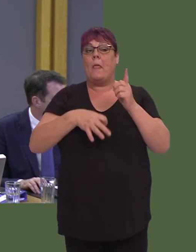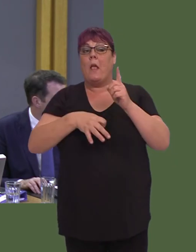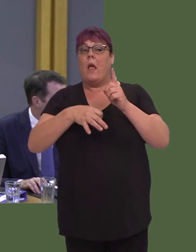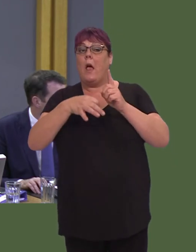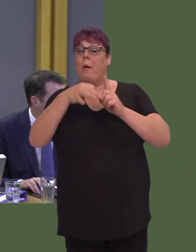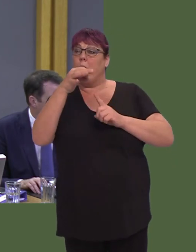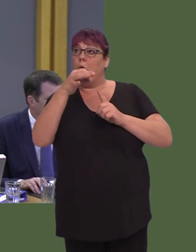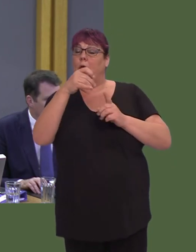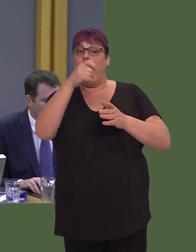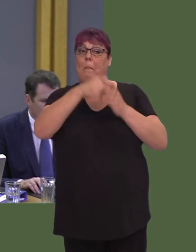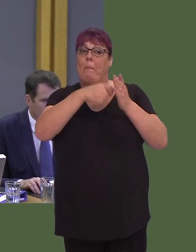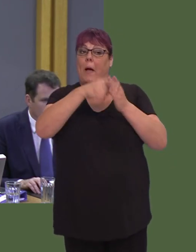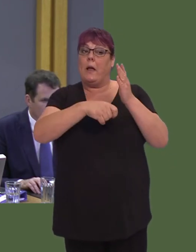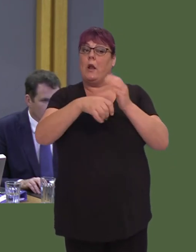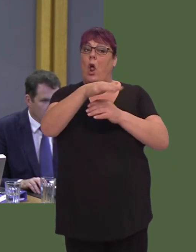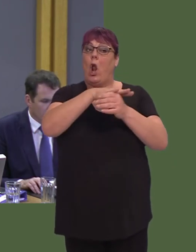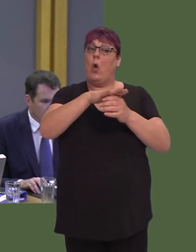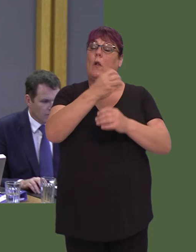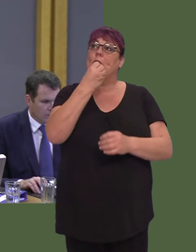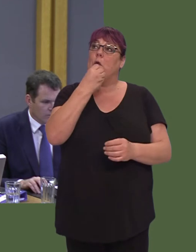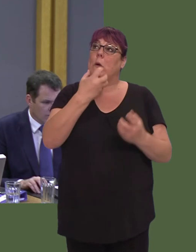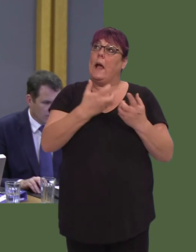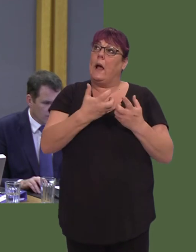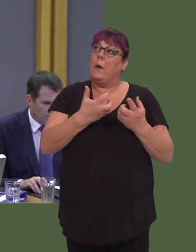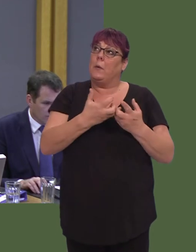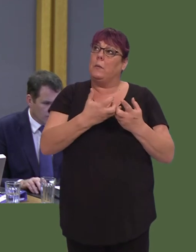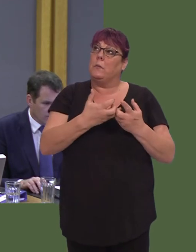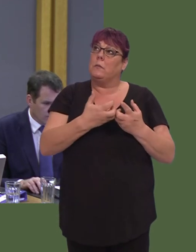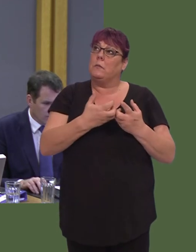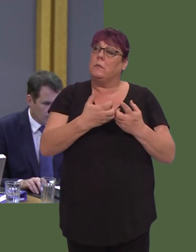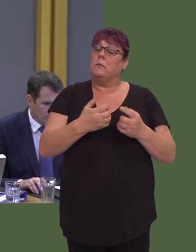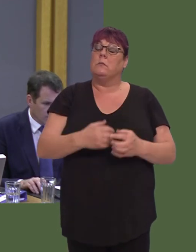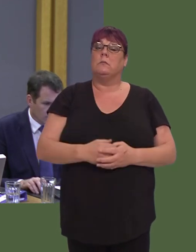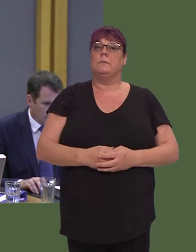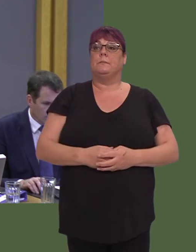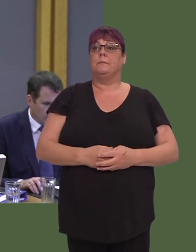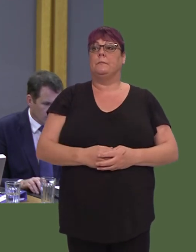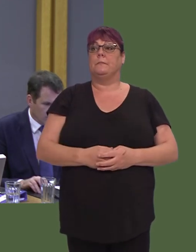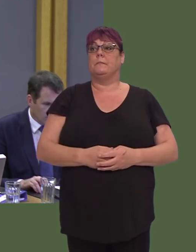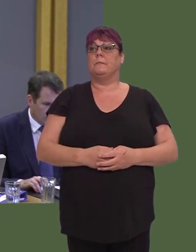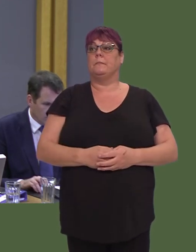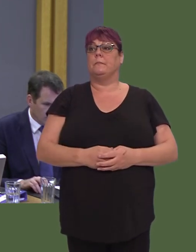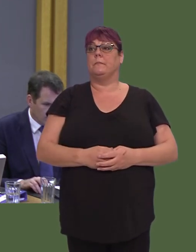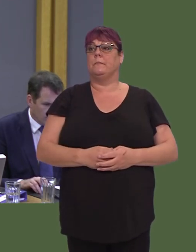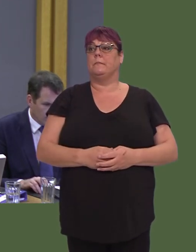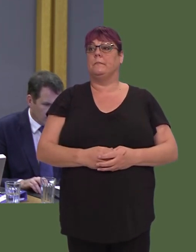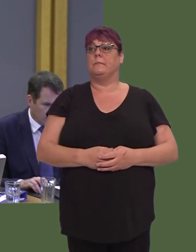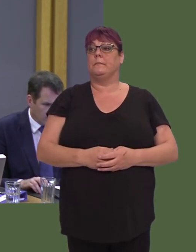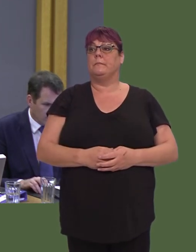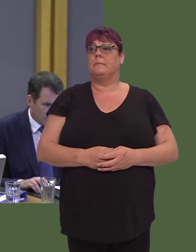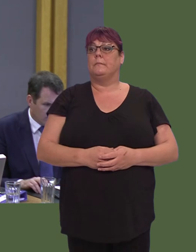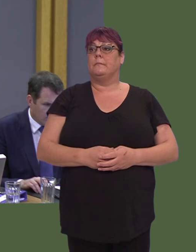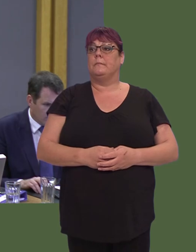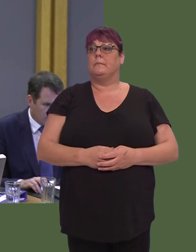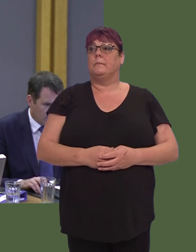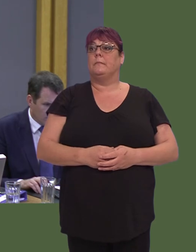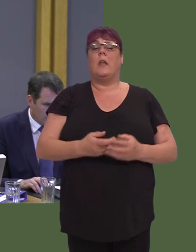of local food in Wales, because, obviously, that would be good for our businesses and